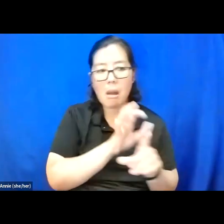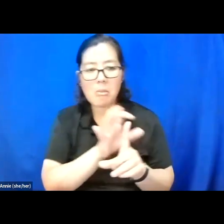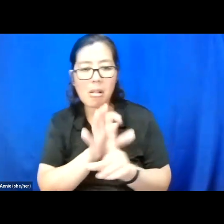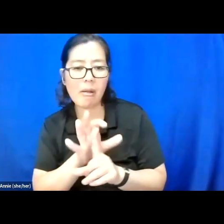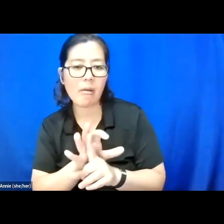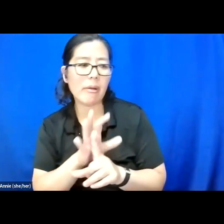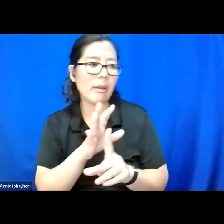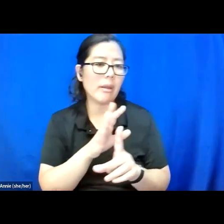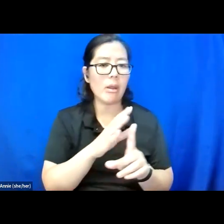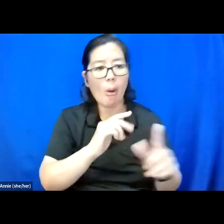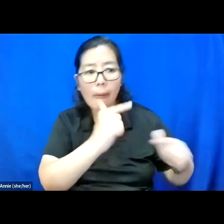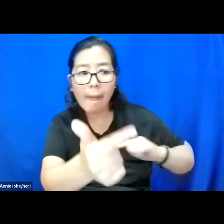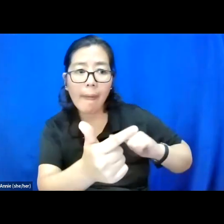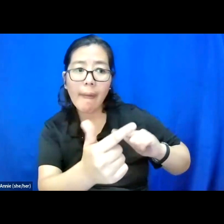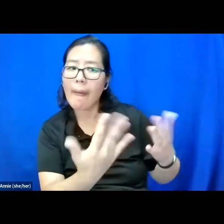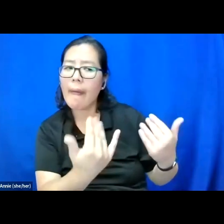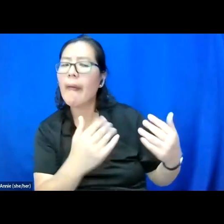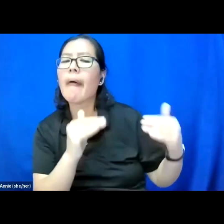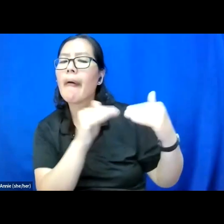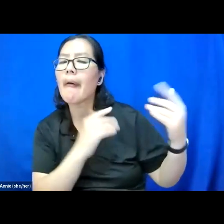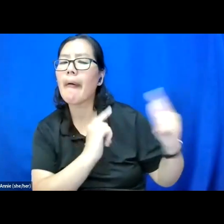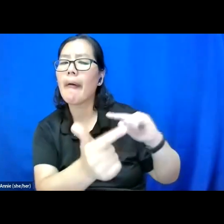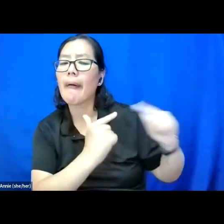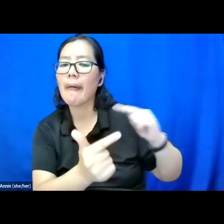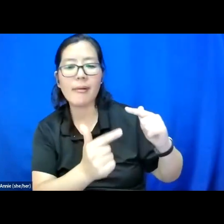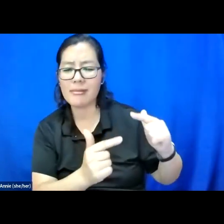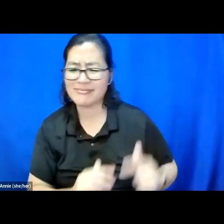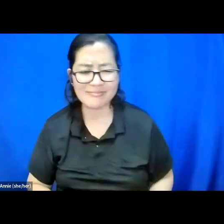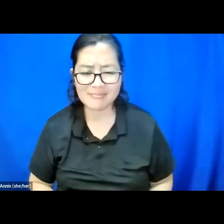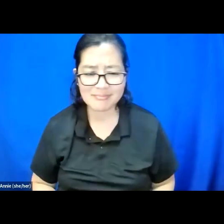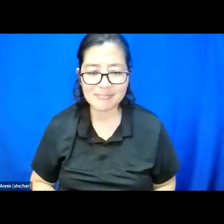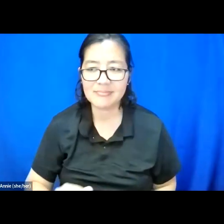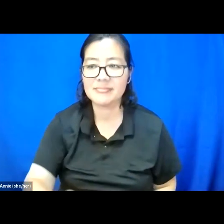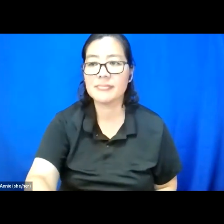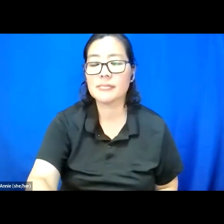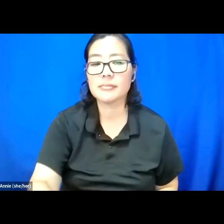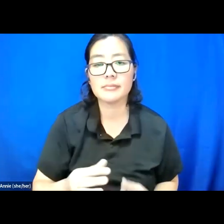or reciprocity unless that's all agreement.